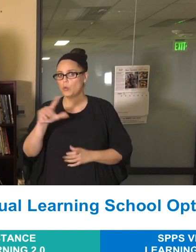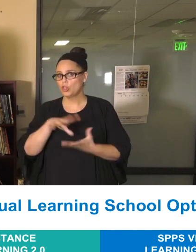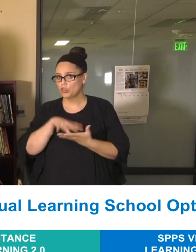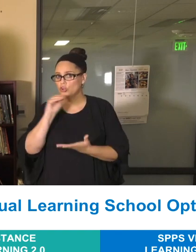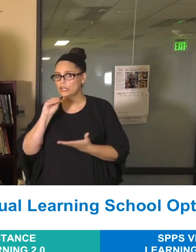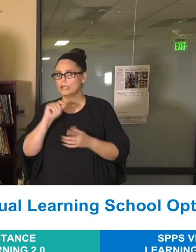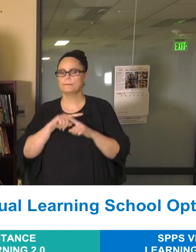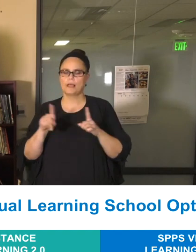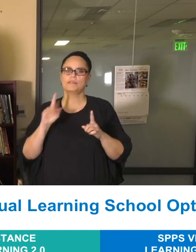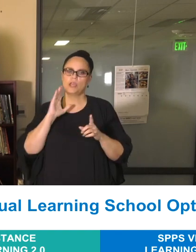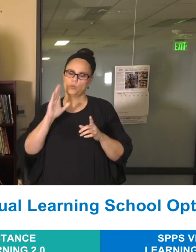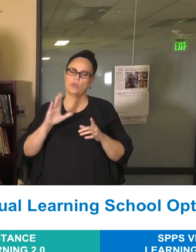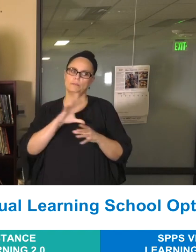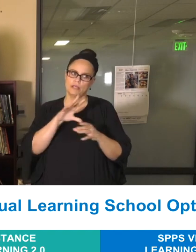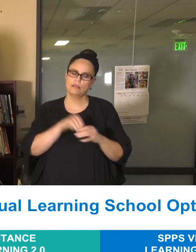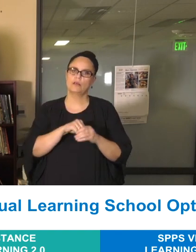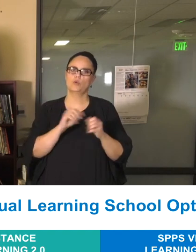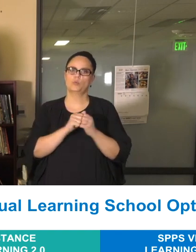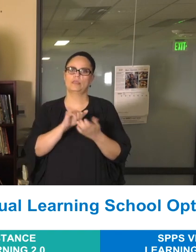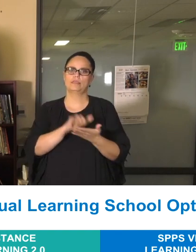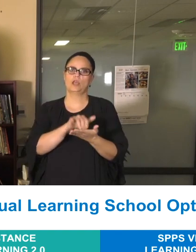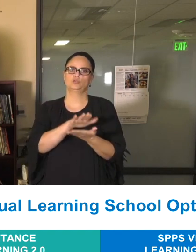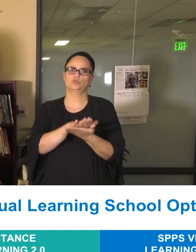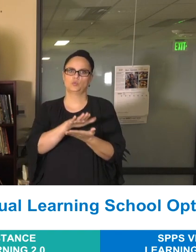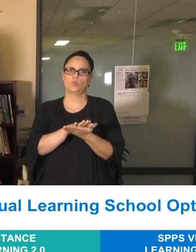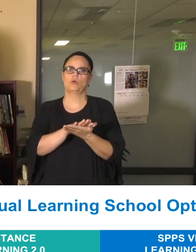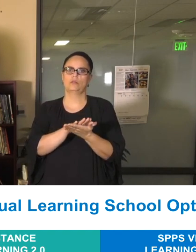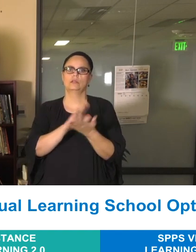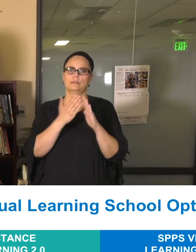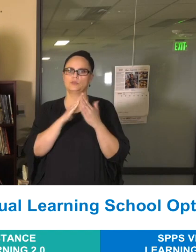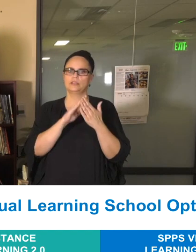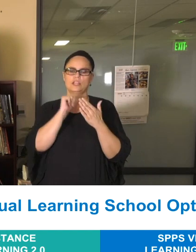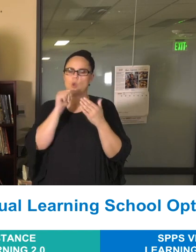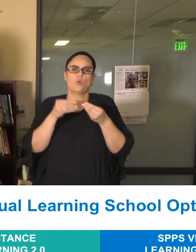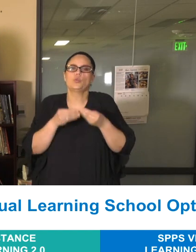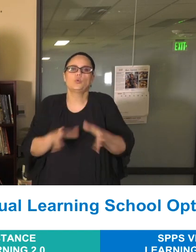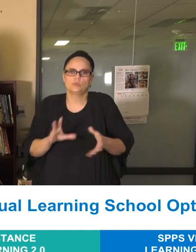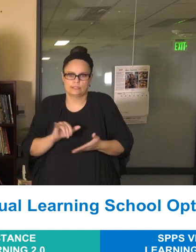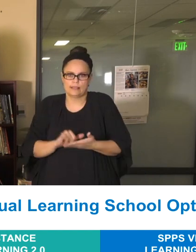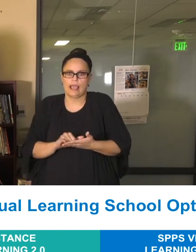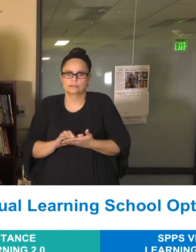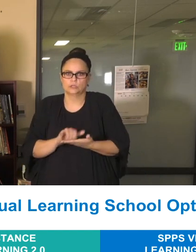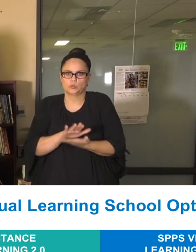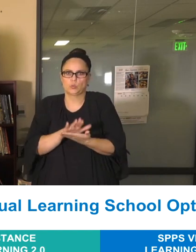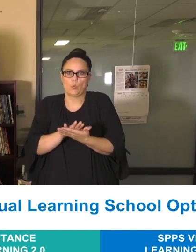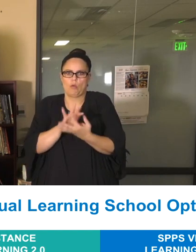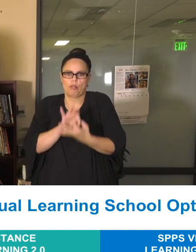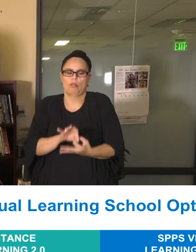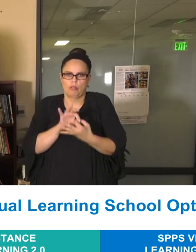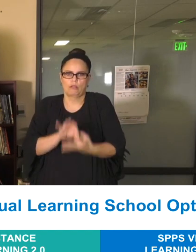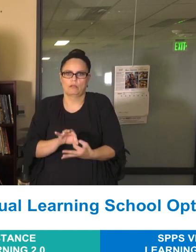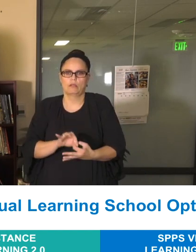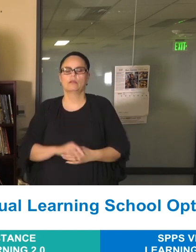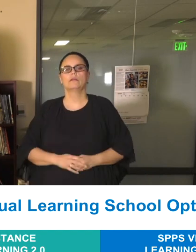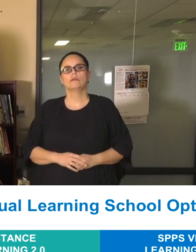community and they will not lose that identity as we move, hopefully, back into a less restrictive environment and one